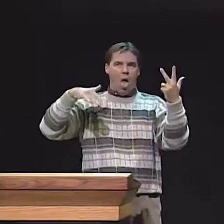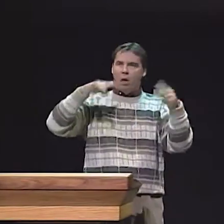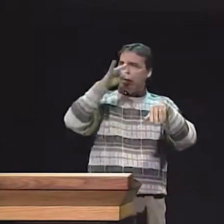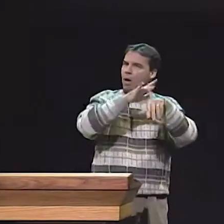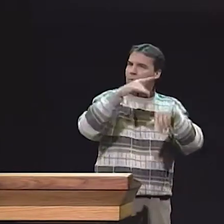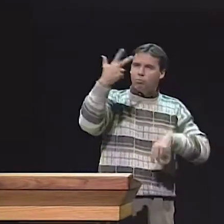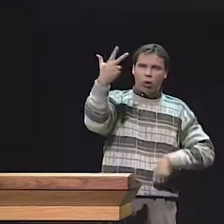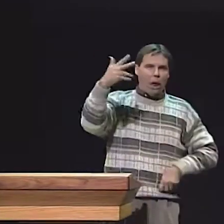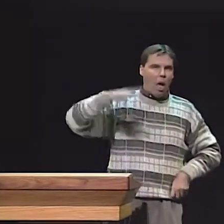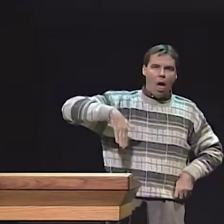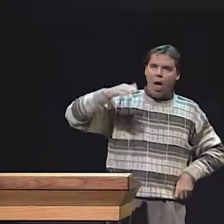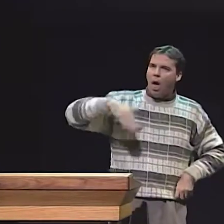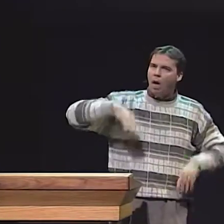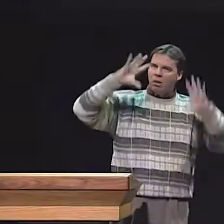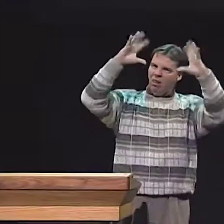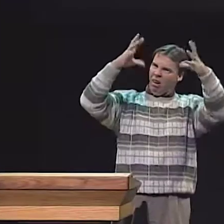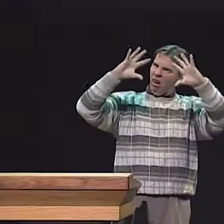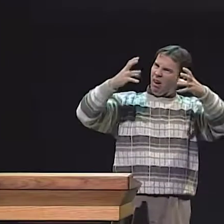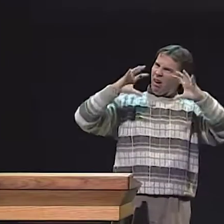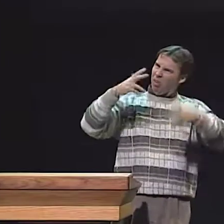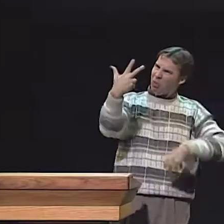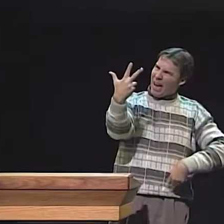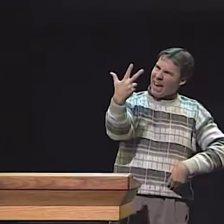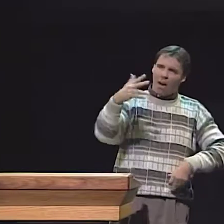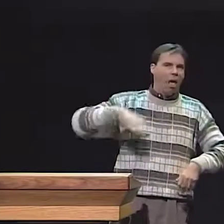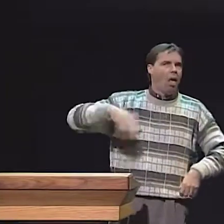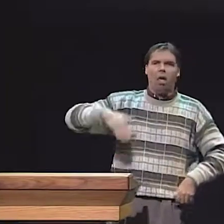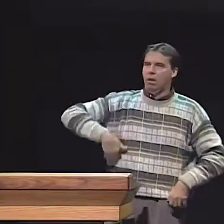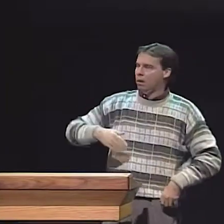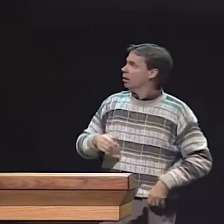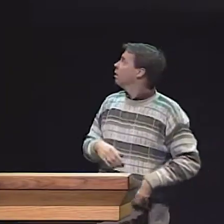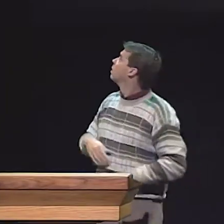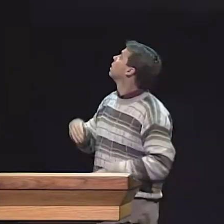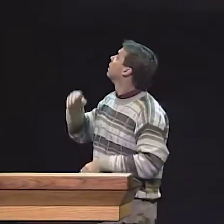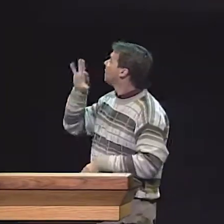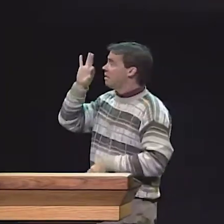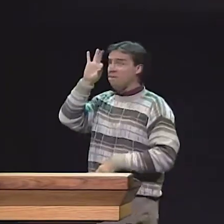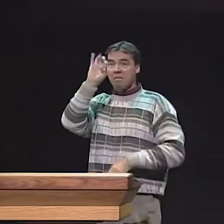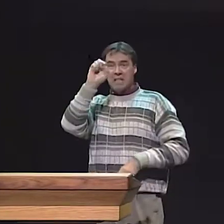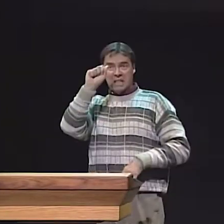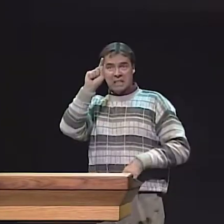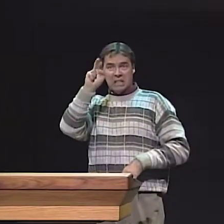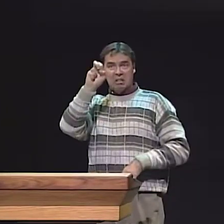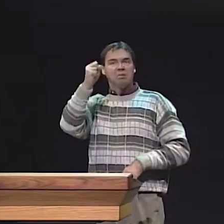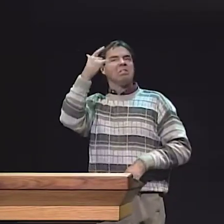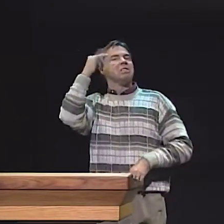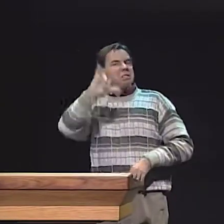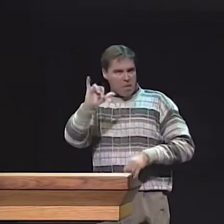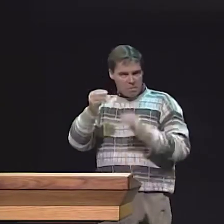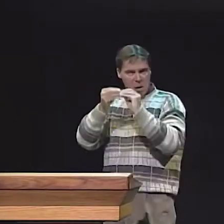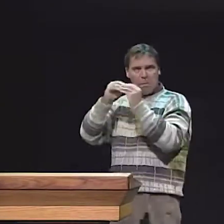IF THEY WERE HEARING OR DEAF, THE PARENTS WERE HEARING OR DEAF. ALL CAME OUT WITH THE SAME RESULTS